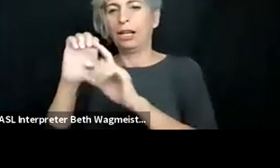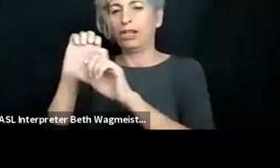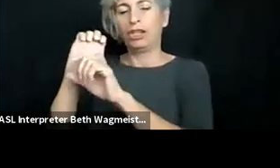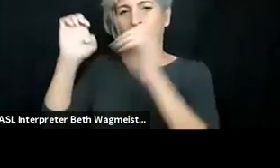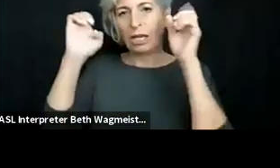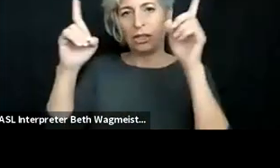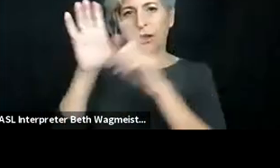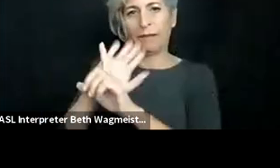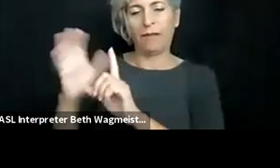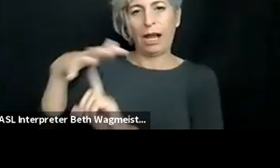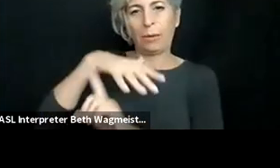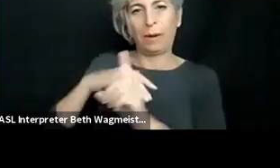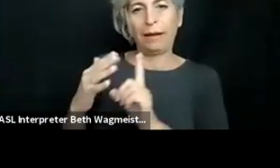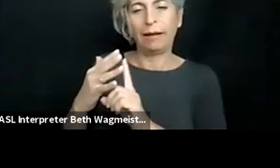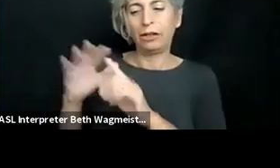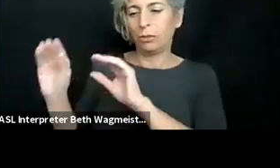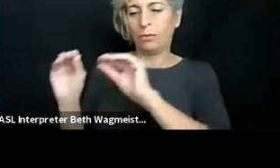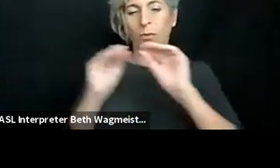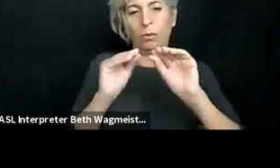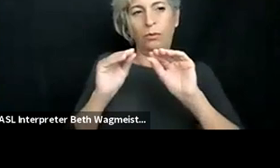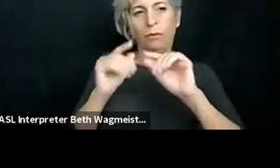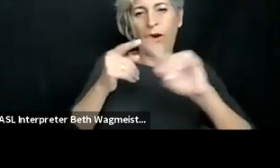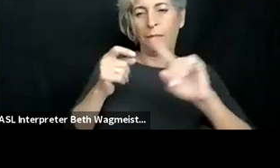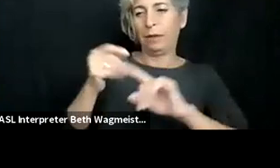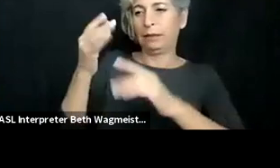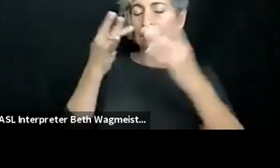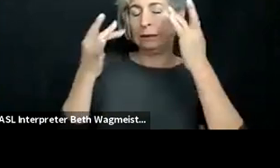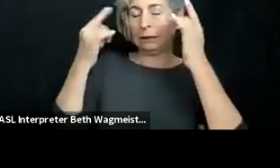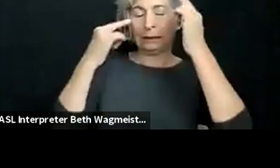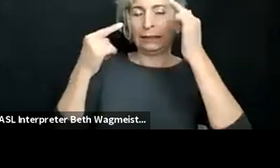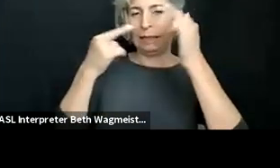provide real adaptive learning, individual adjustment of the